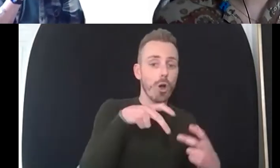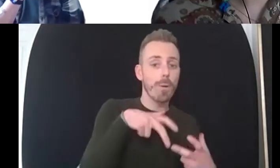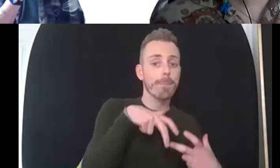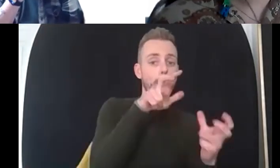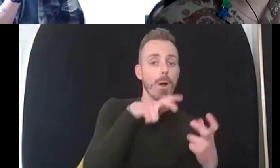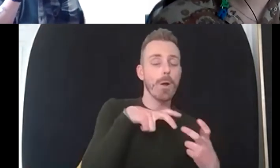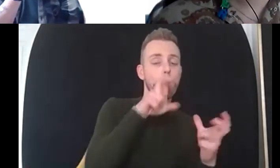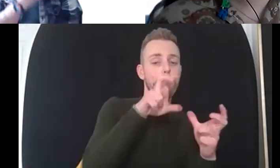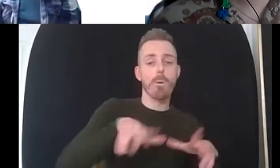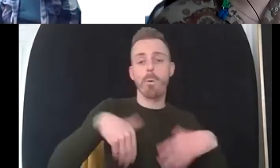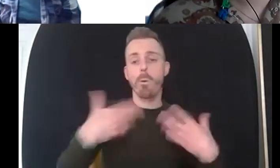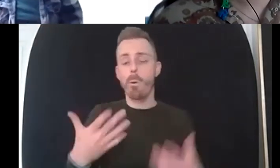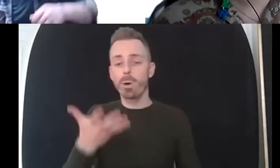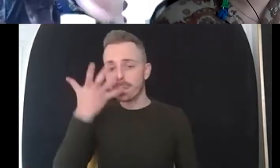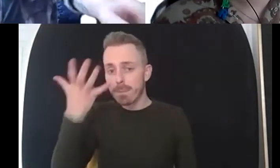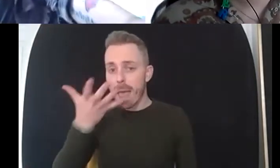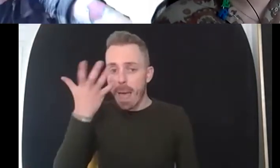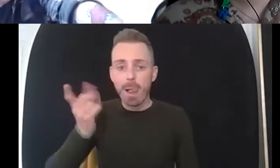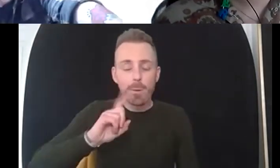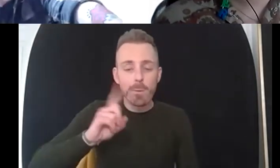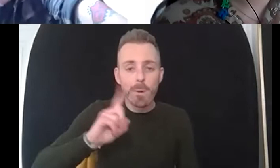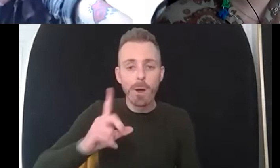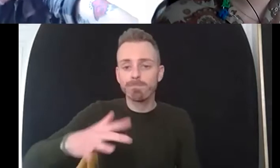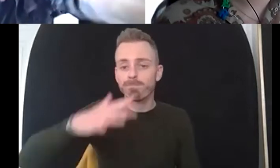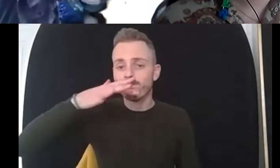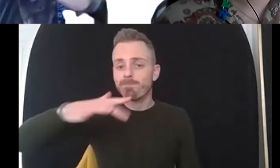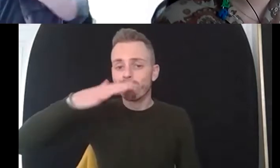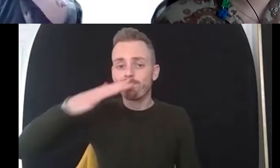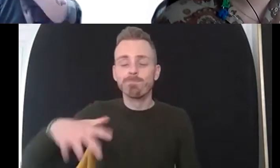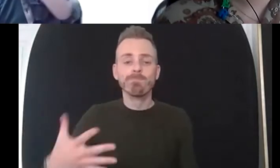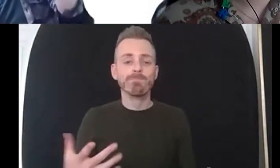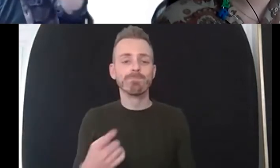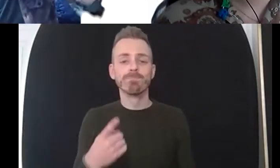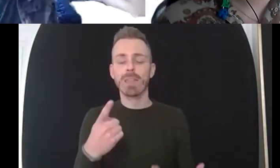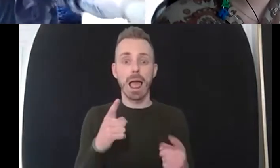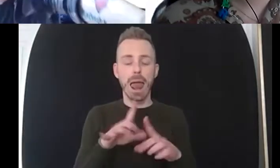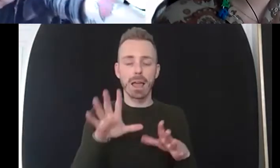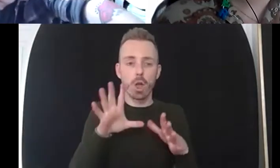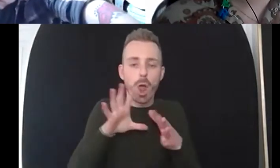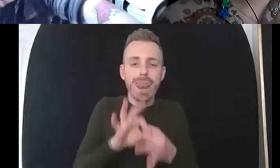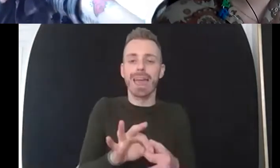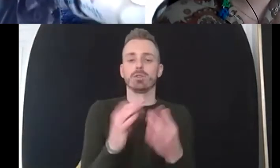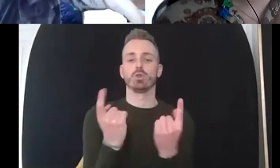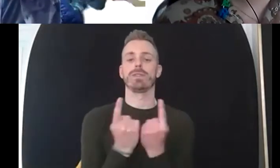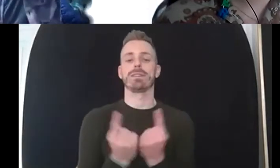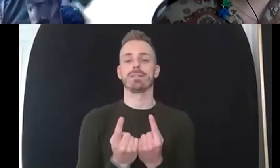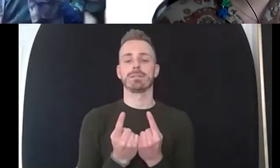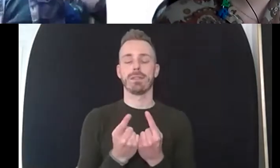black nose but um i've got a bottle of aftershave on here so i can smell that um and so grounding